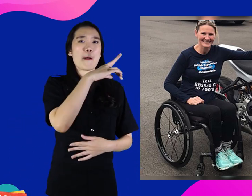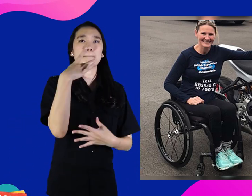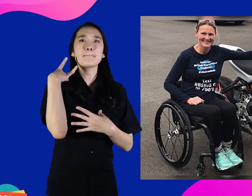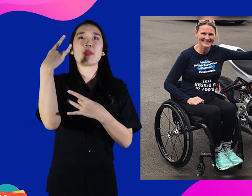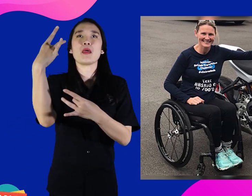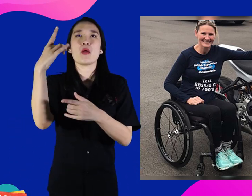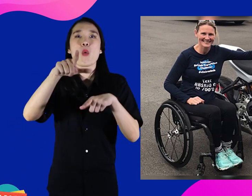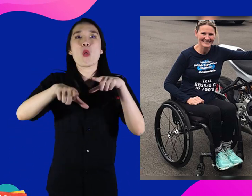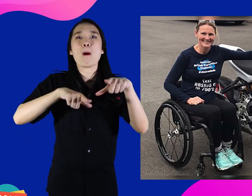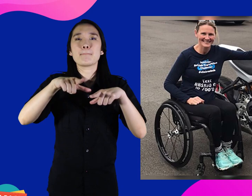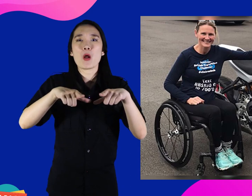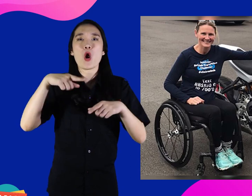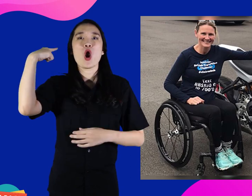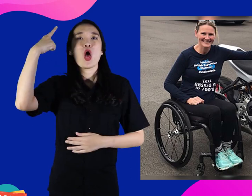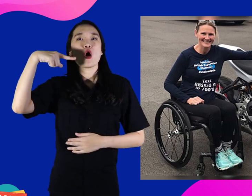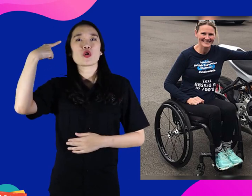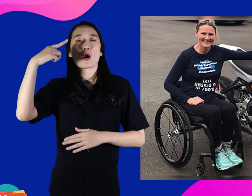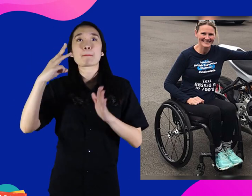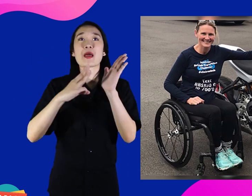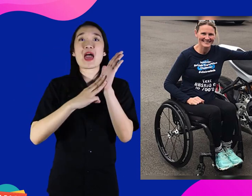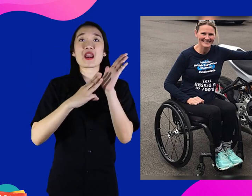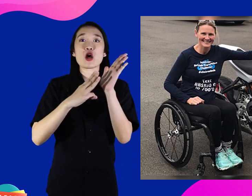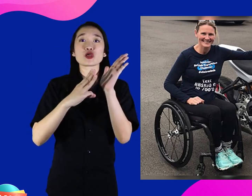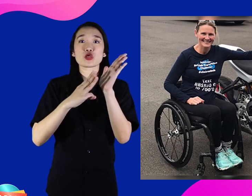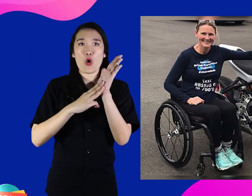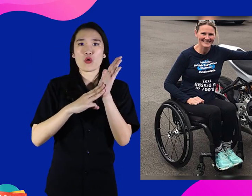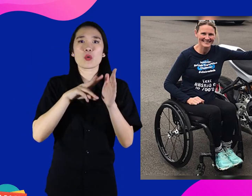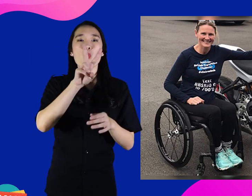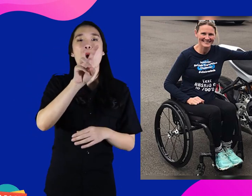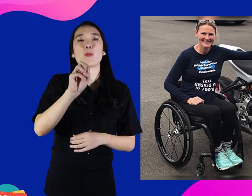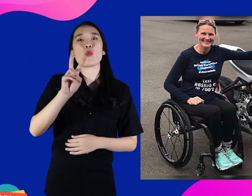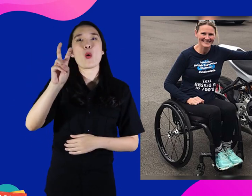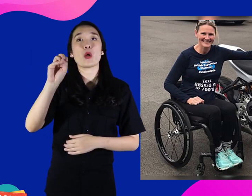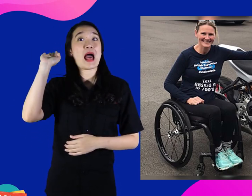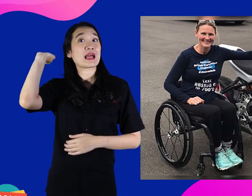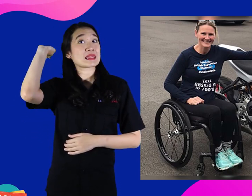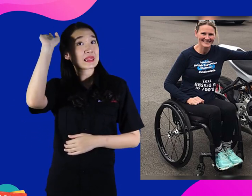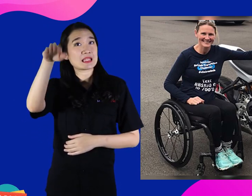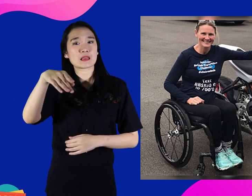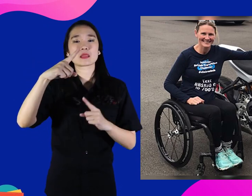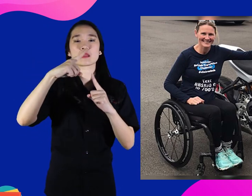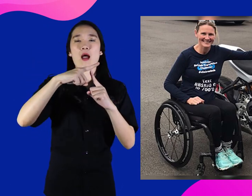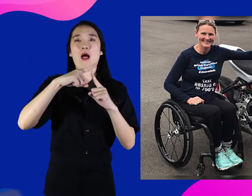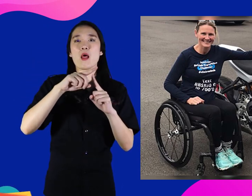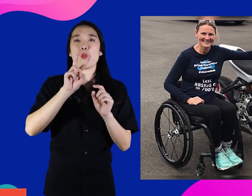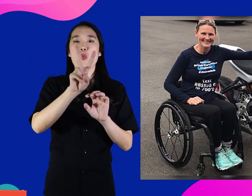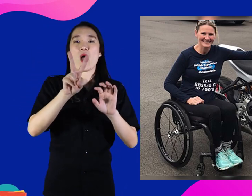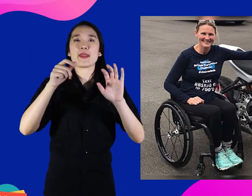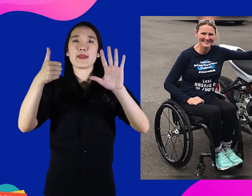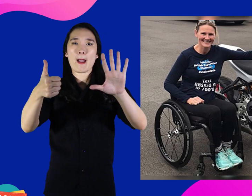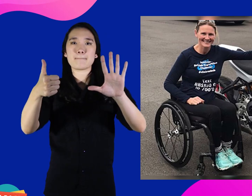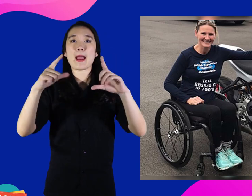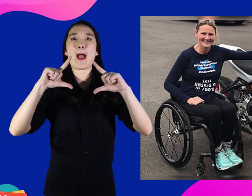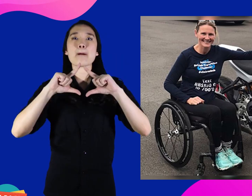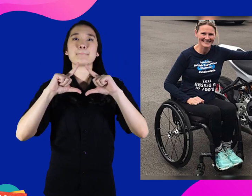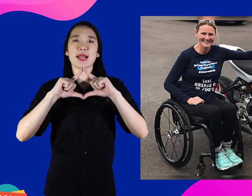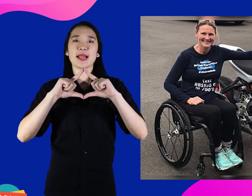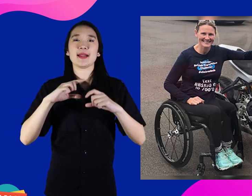She was chosen to take part in the London Marathon 2020 race on April 26th.